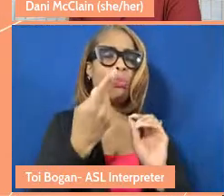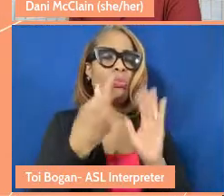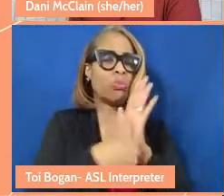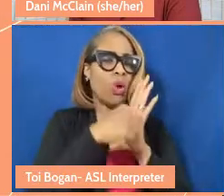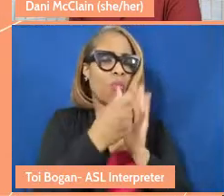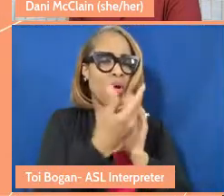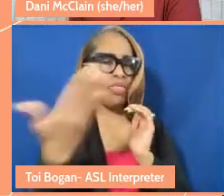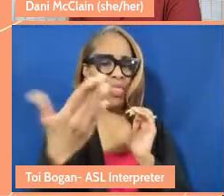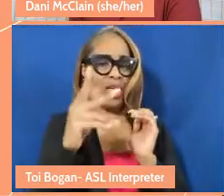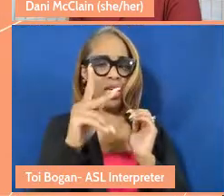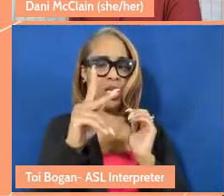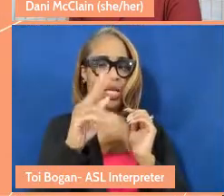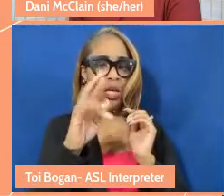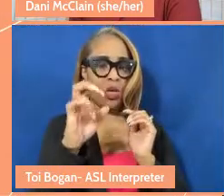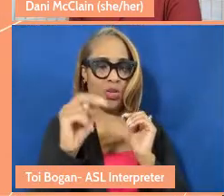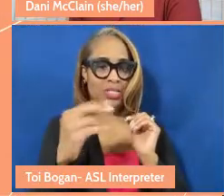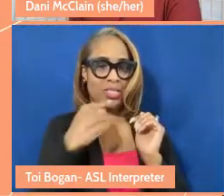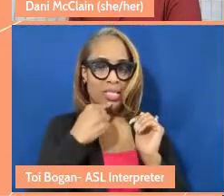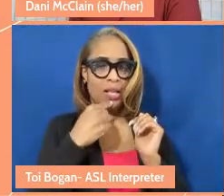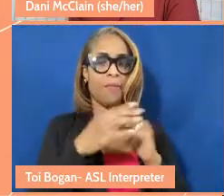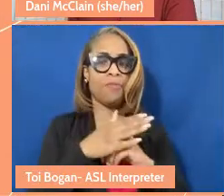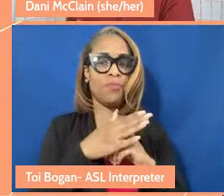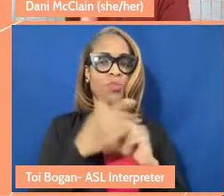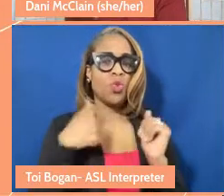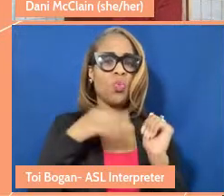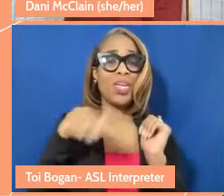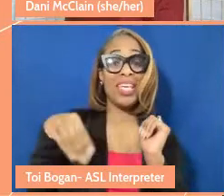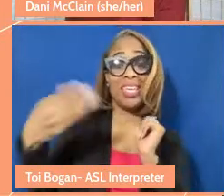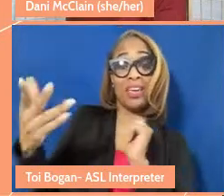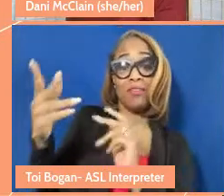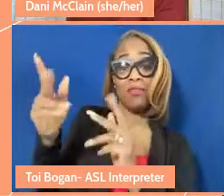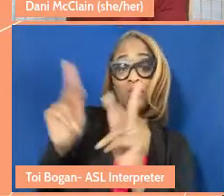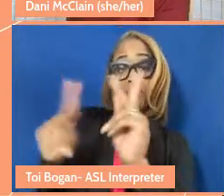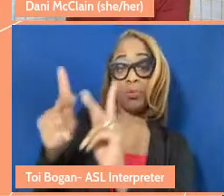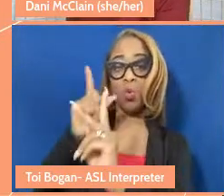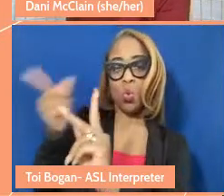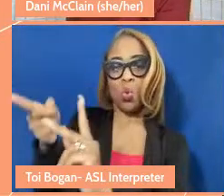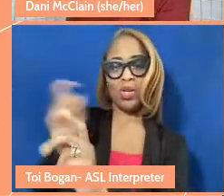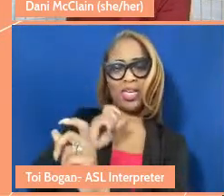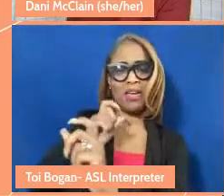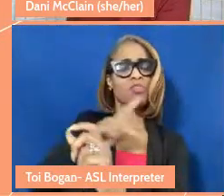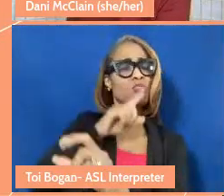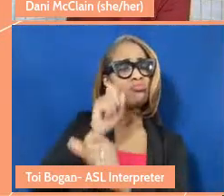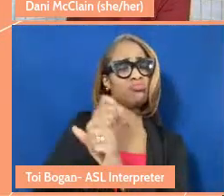about what we're giving to people they're giving to us. It is reciprocal. Too often